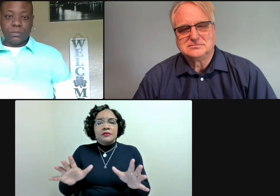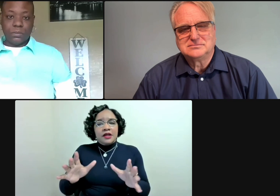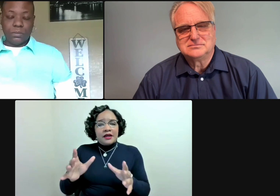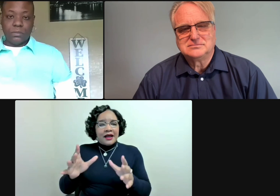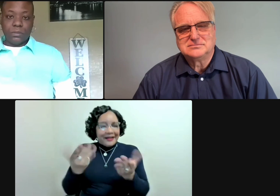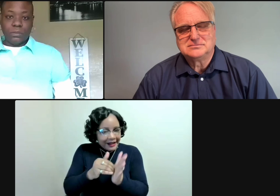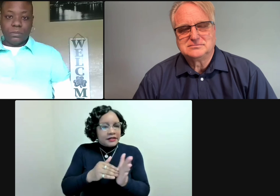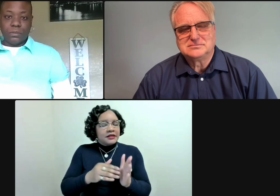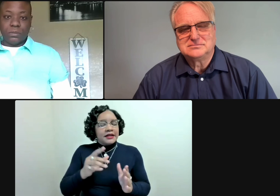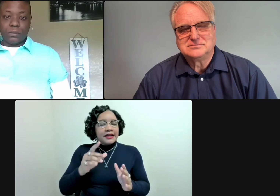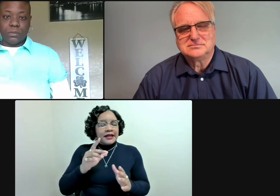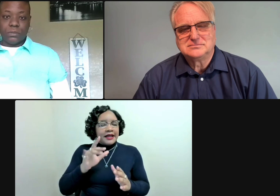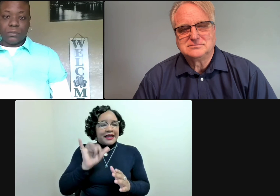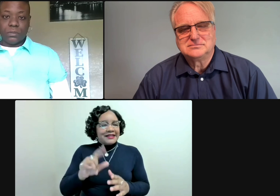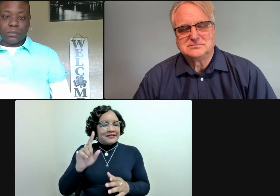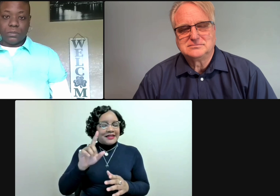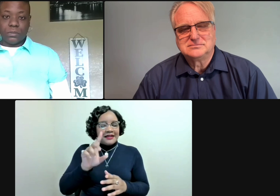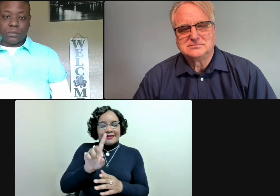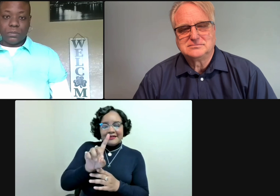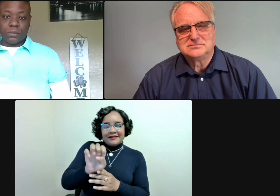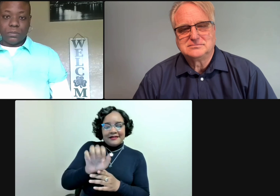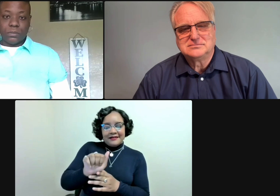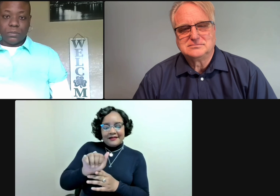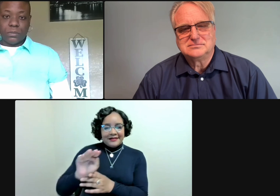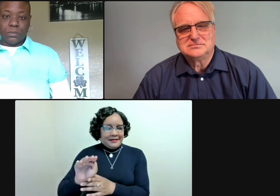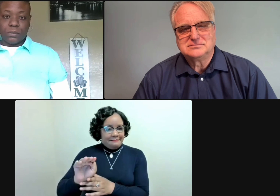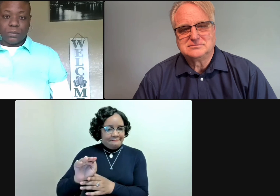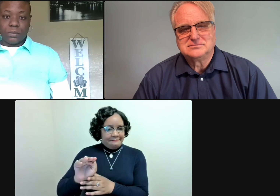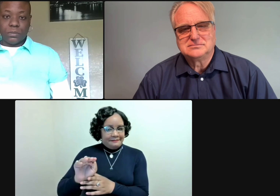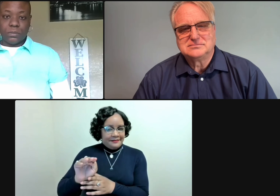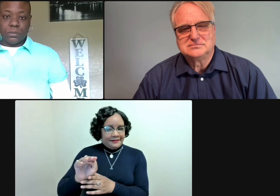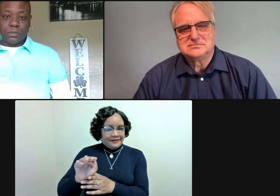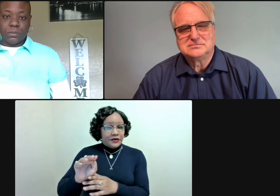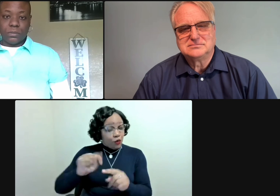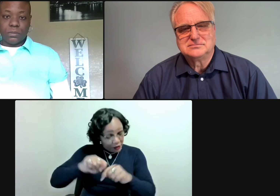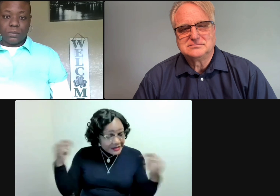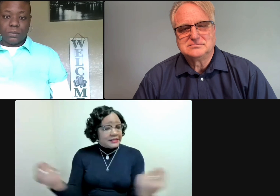our interpreting work done. And that's part of that D-E-A-M, the DEAM model,